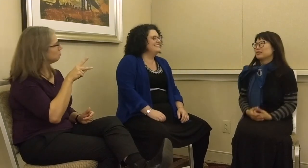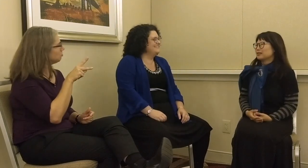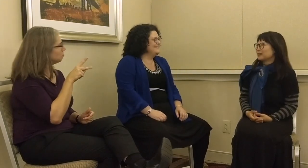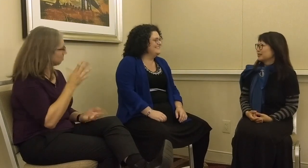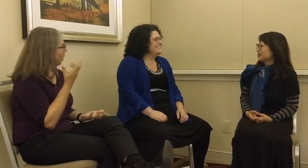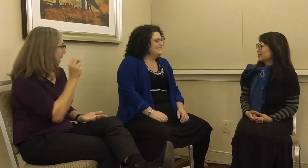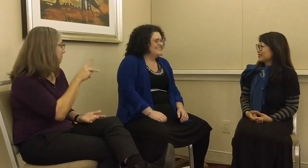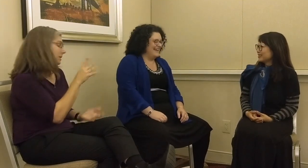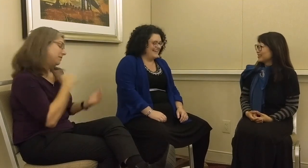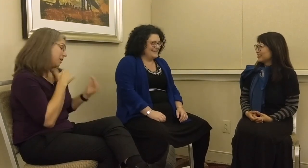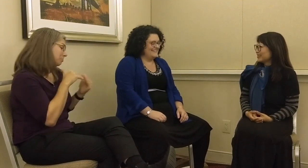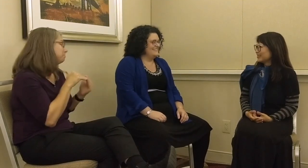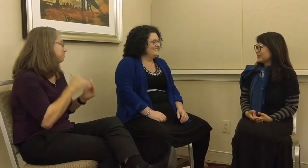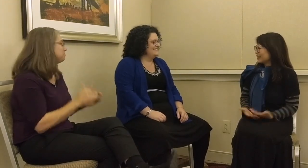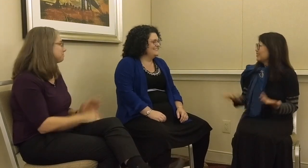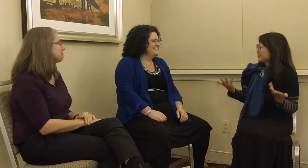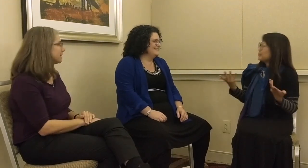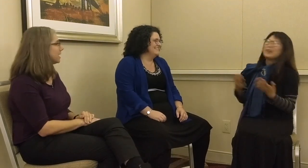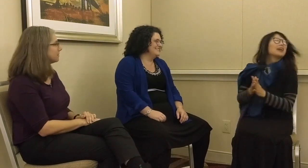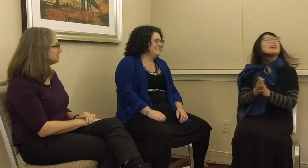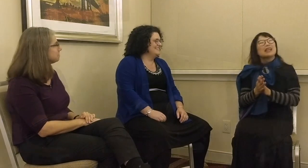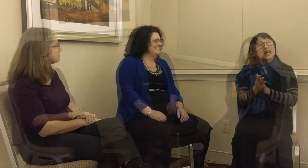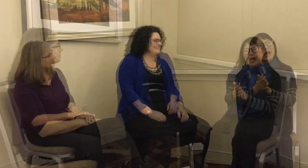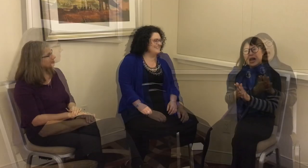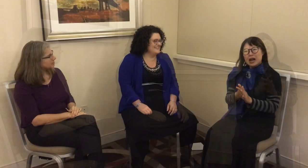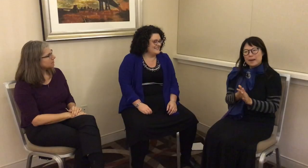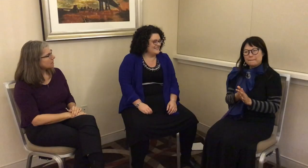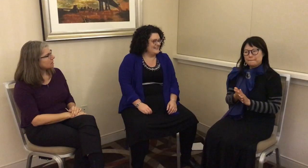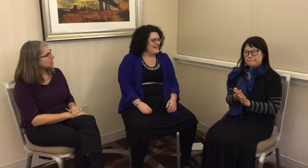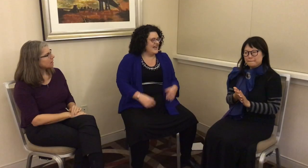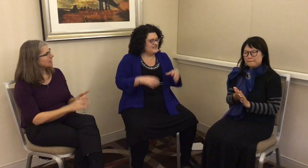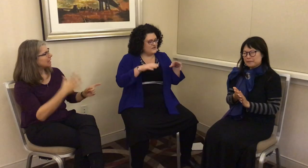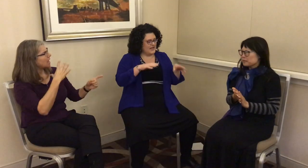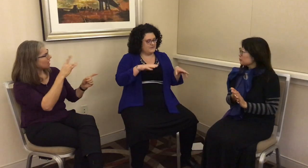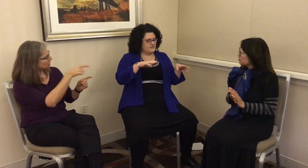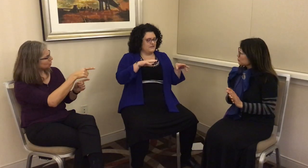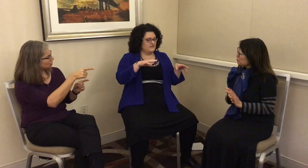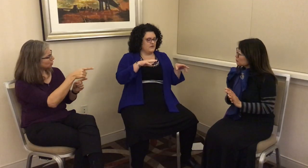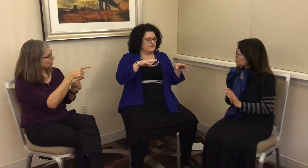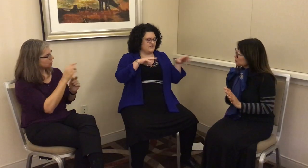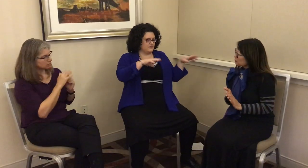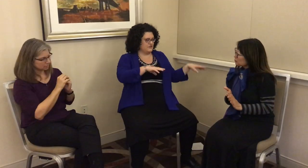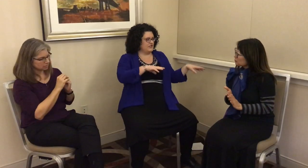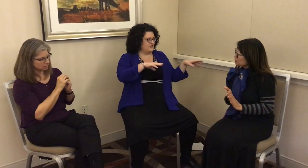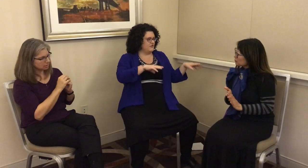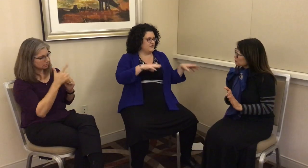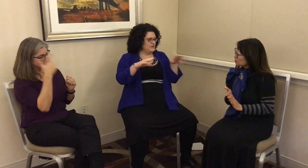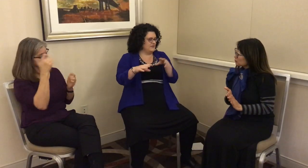G: Okay. Okay. That’s fair. That’s really neat. Since your dissertation, you’ve also